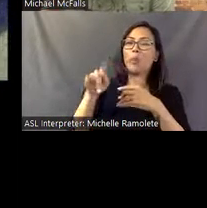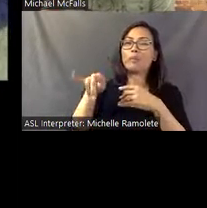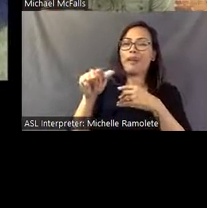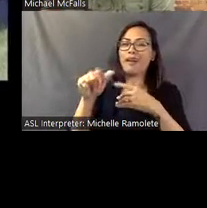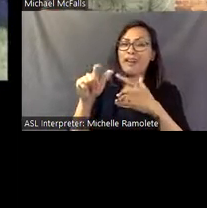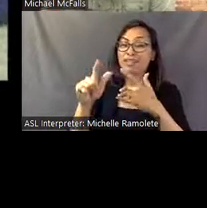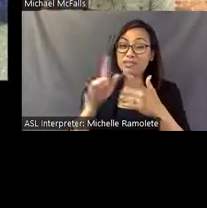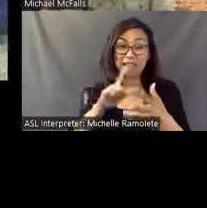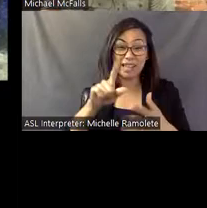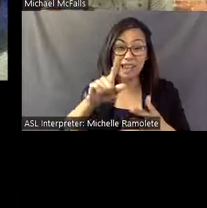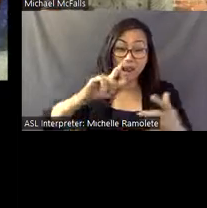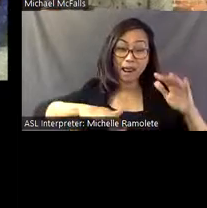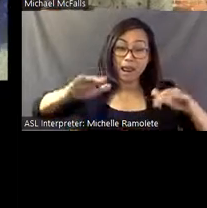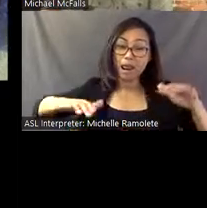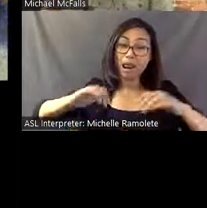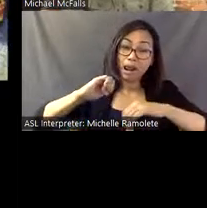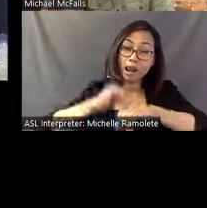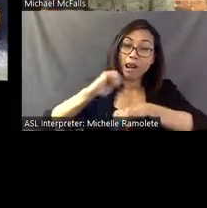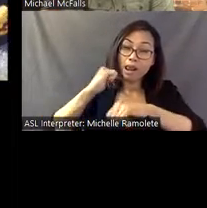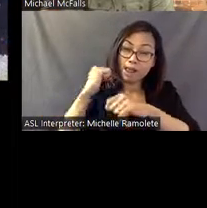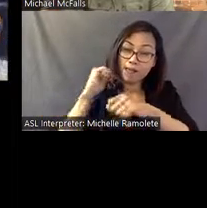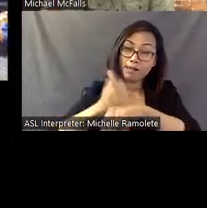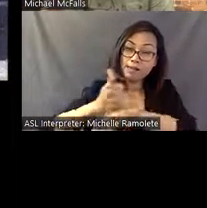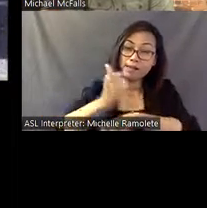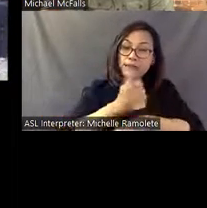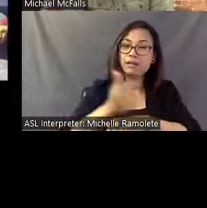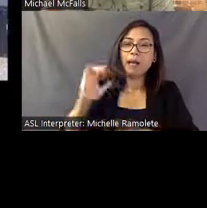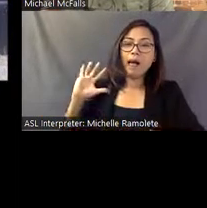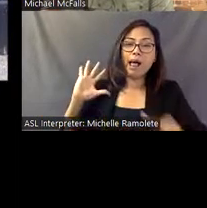He started using old rocks and bricks, which he found in the countryside.